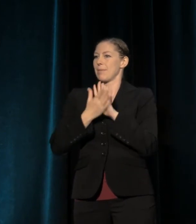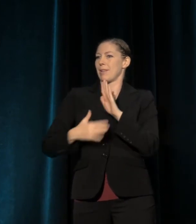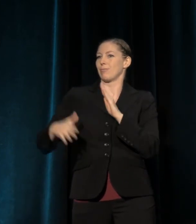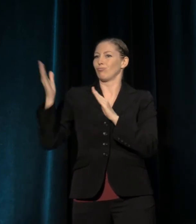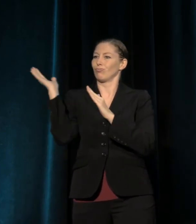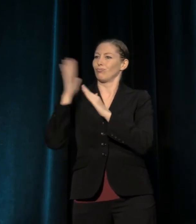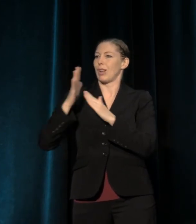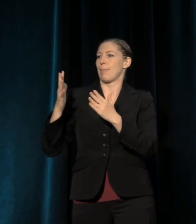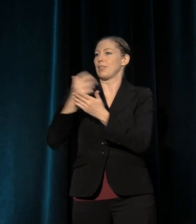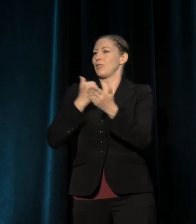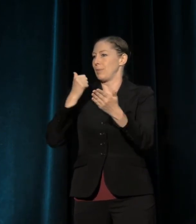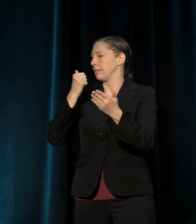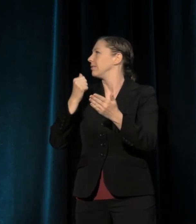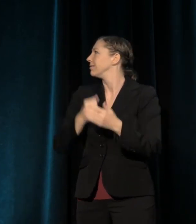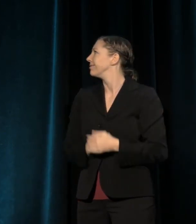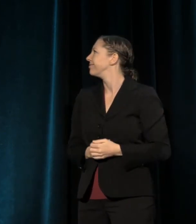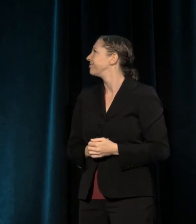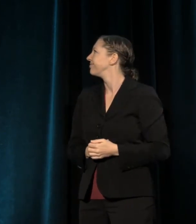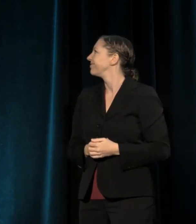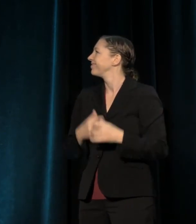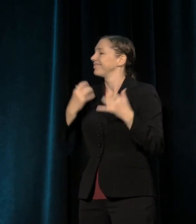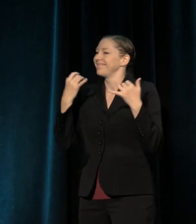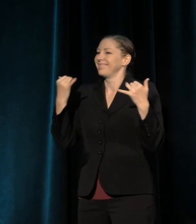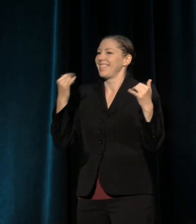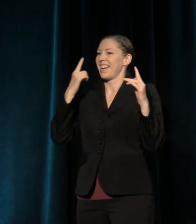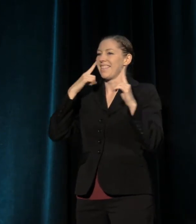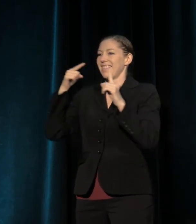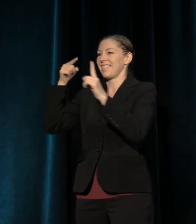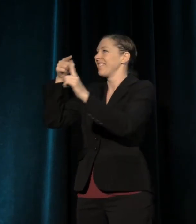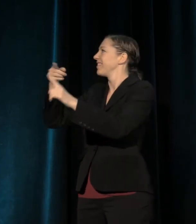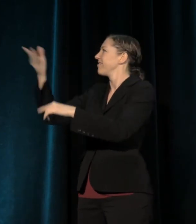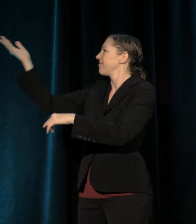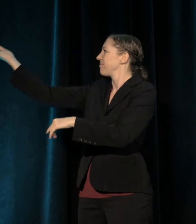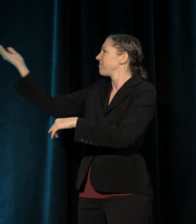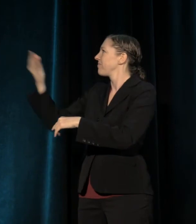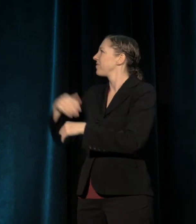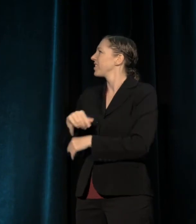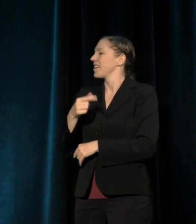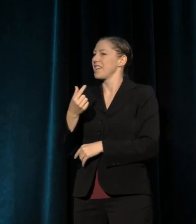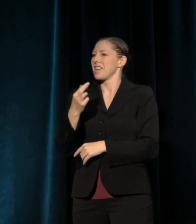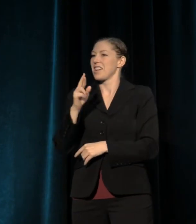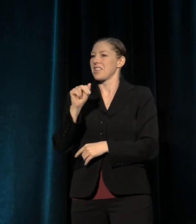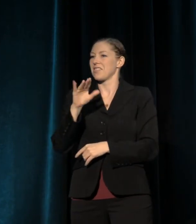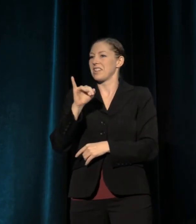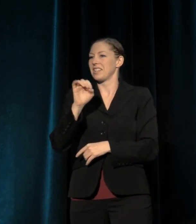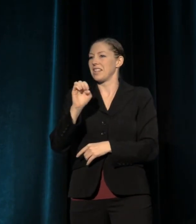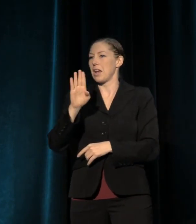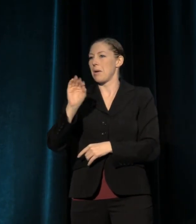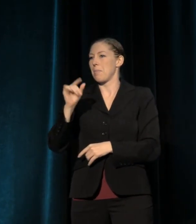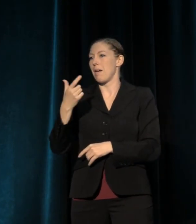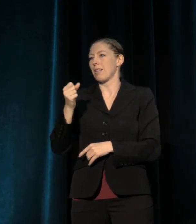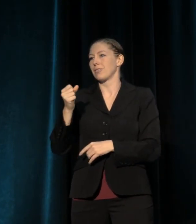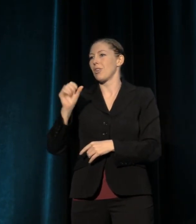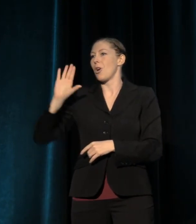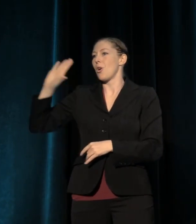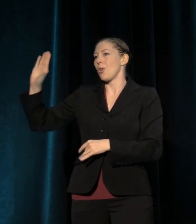And so this finally brings us to the work of the late, great, Grace Lee Boggs, and her thinking about the idea of revolution.